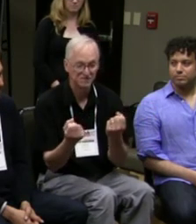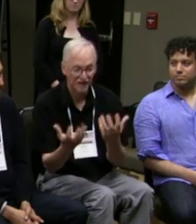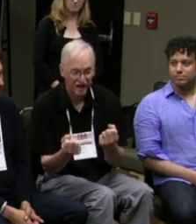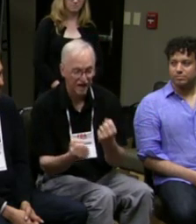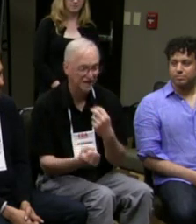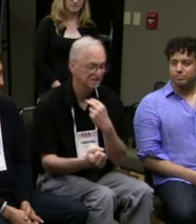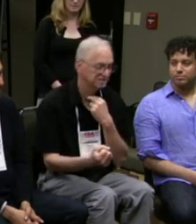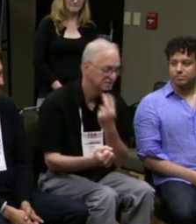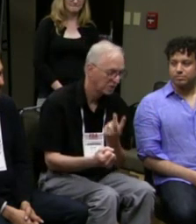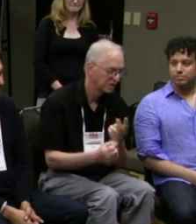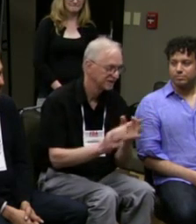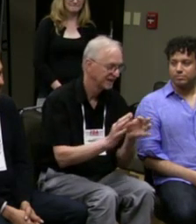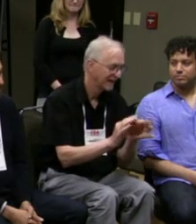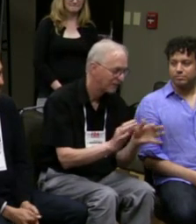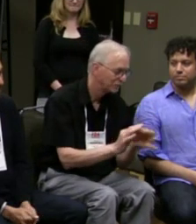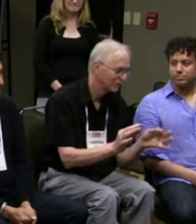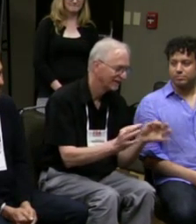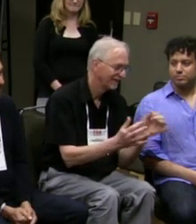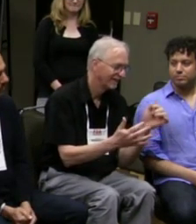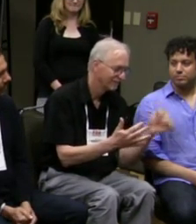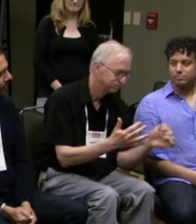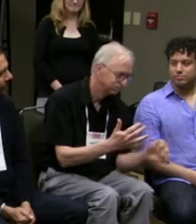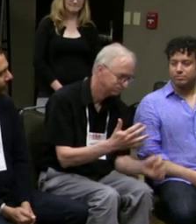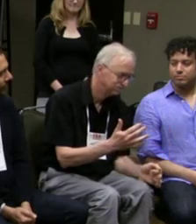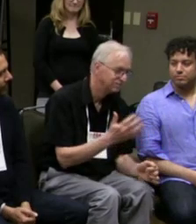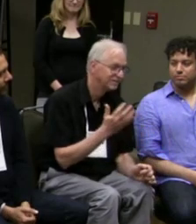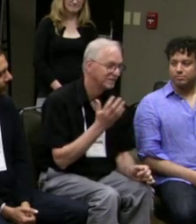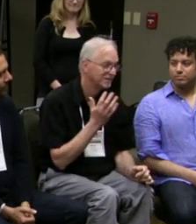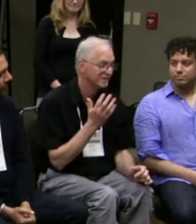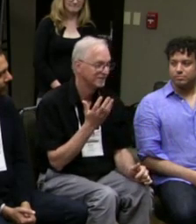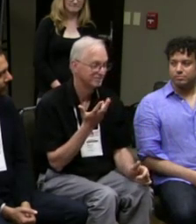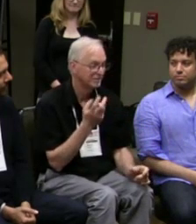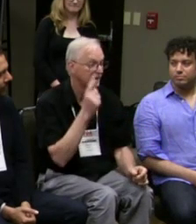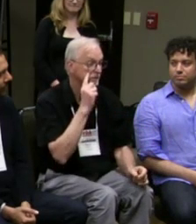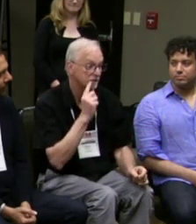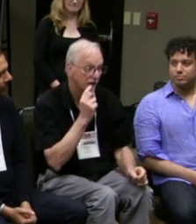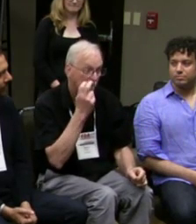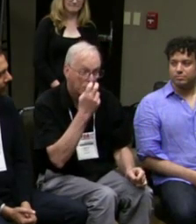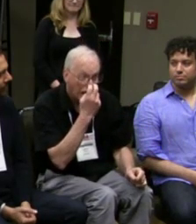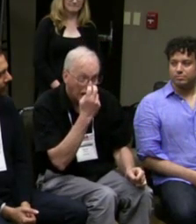and that can be a big challenge between signing and voicing and captioning and the like.